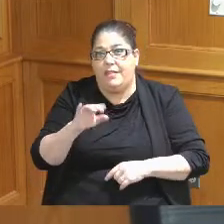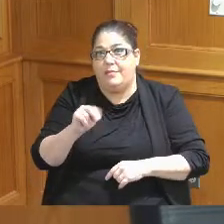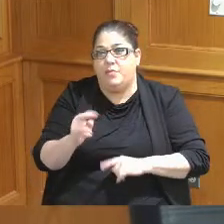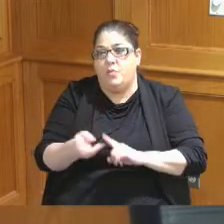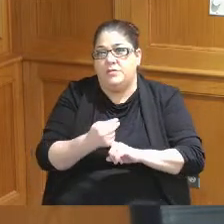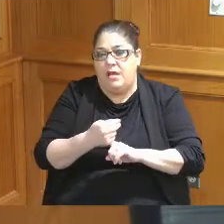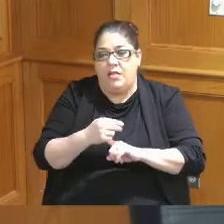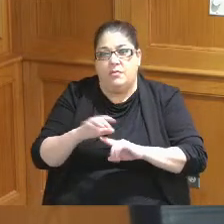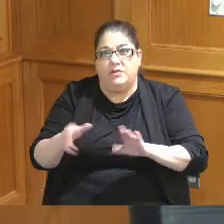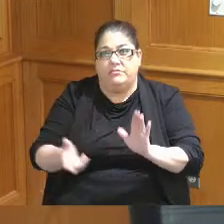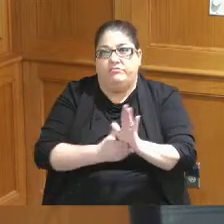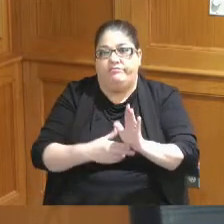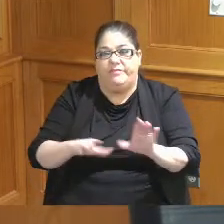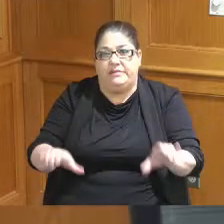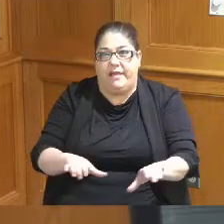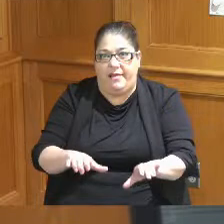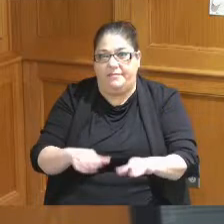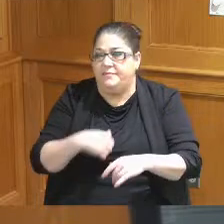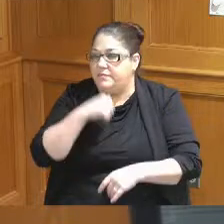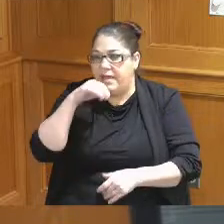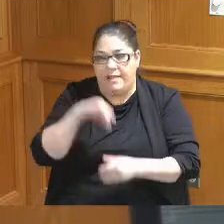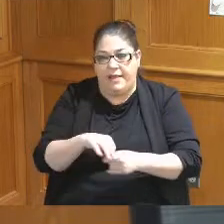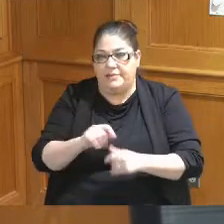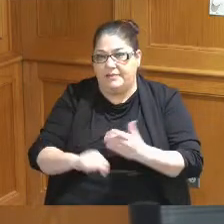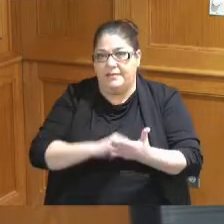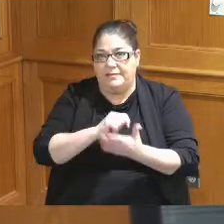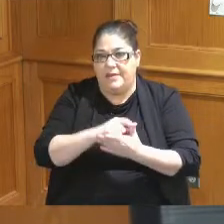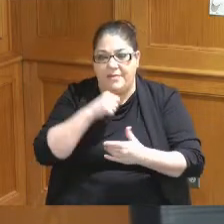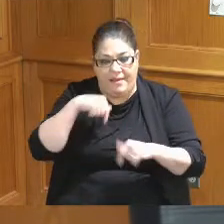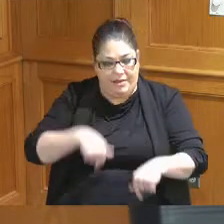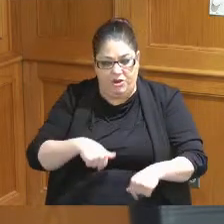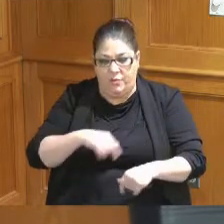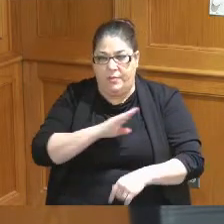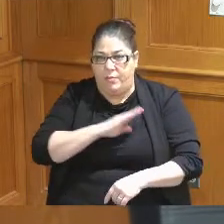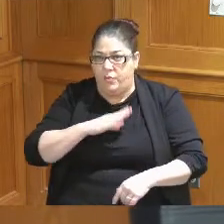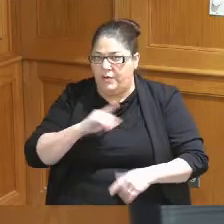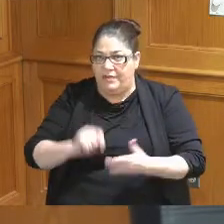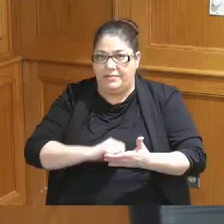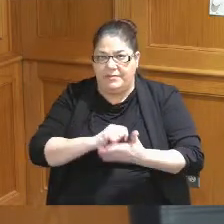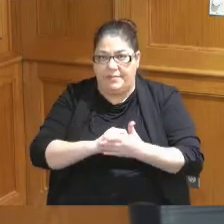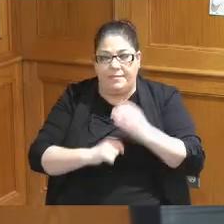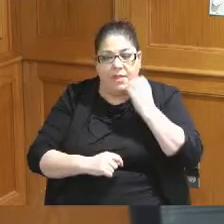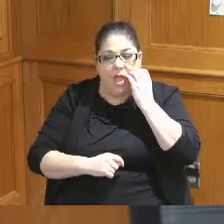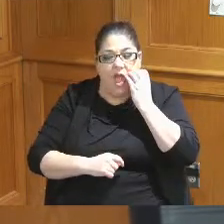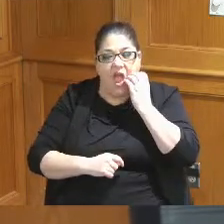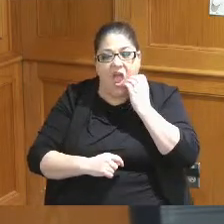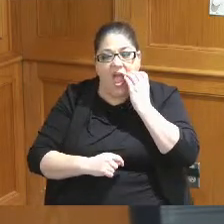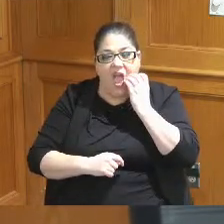so I wasn't here wasn't elected to this body and maybe there's some things I would ask the